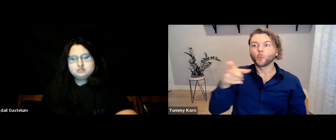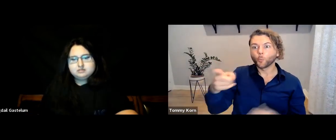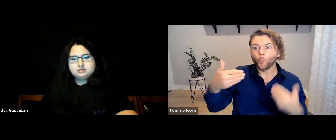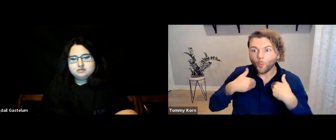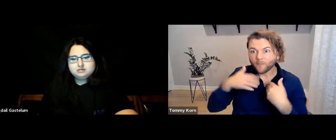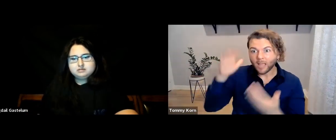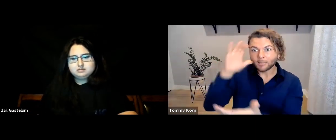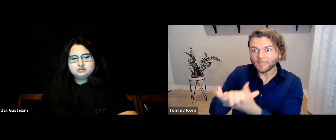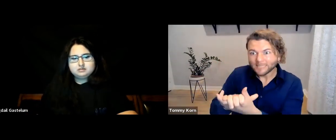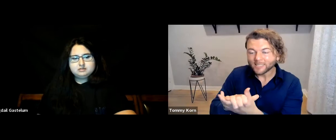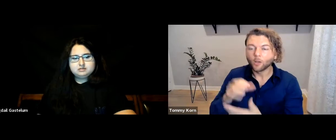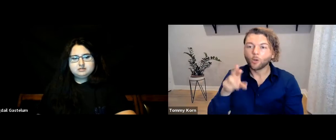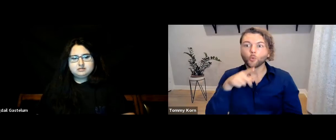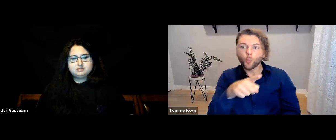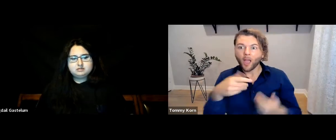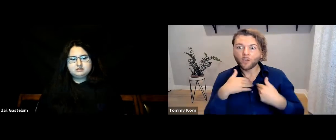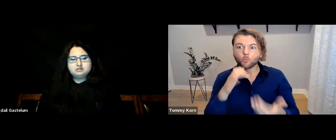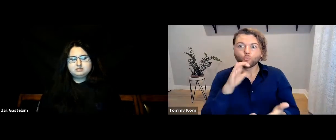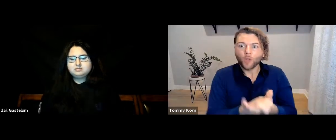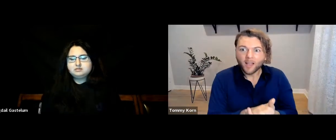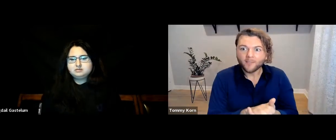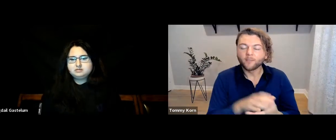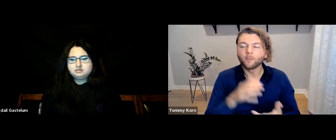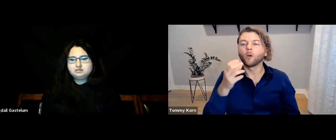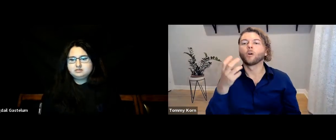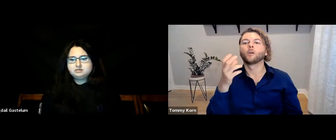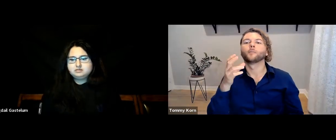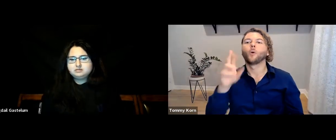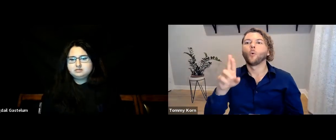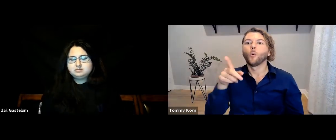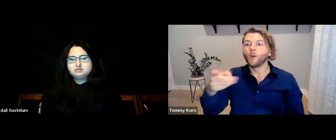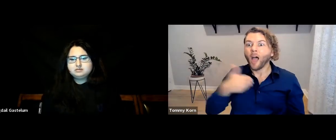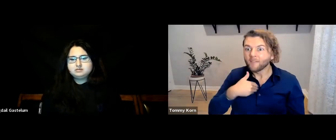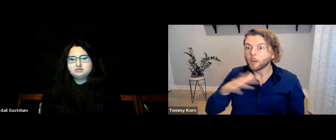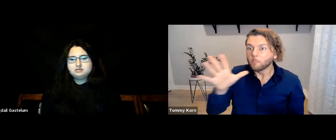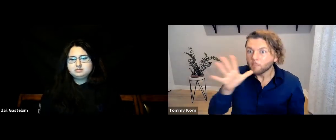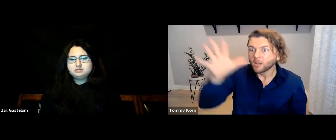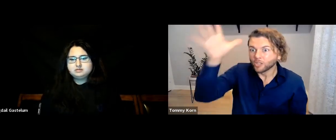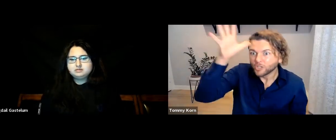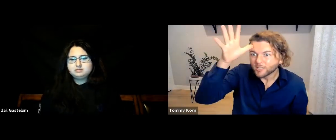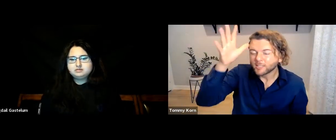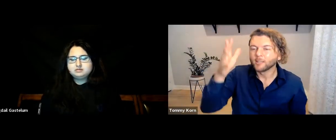“Do you have a husband?” “Do you have a wife?” “Do you have parents (signed MOTHER and FATHER)?”